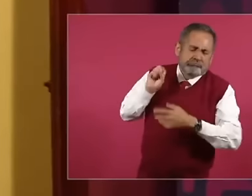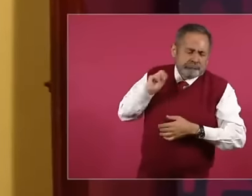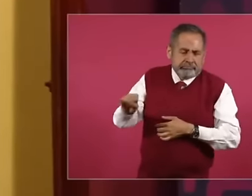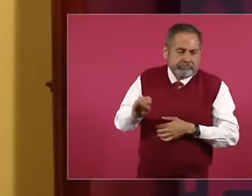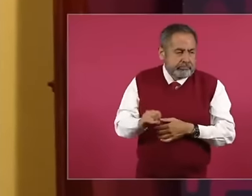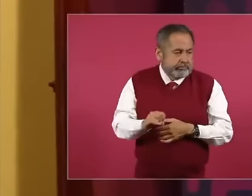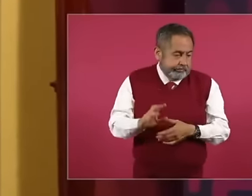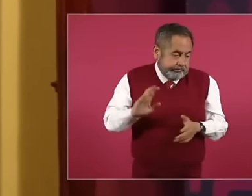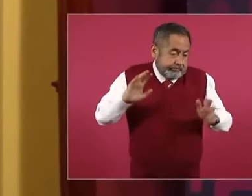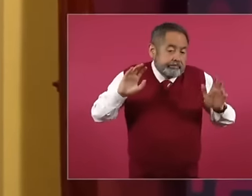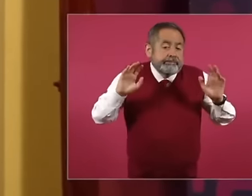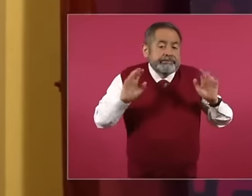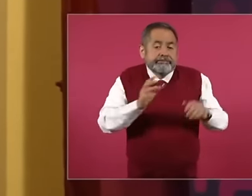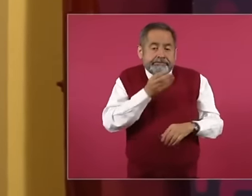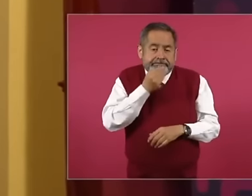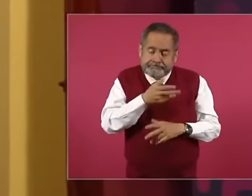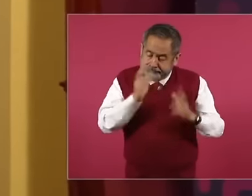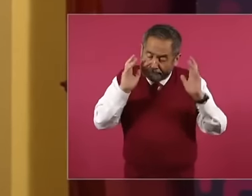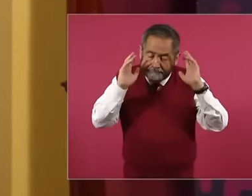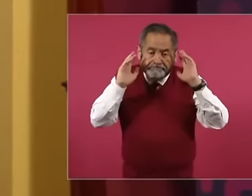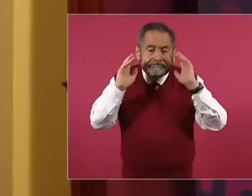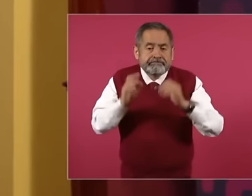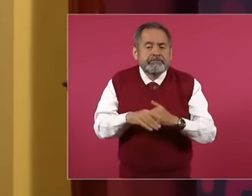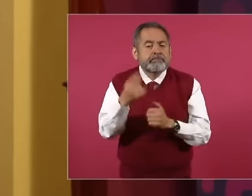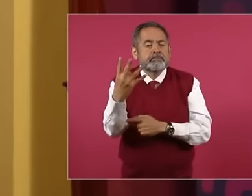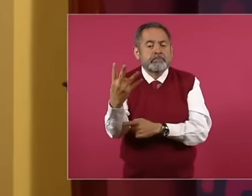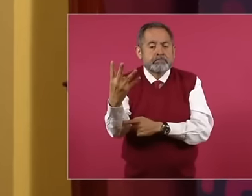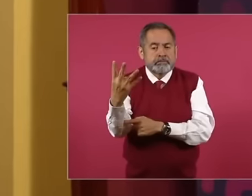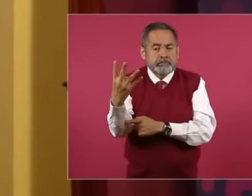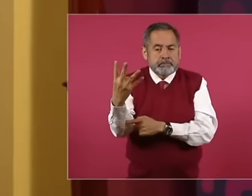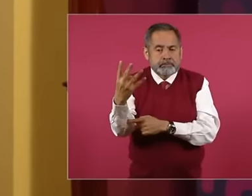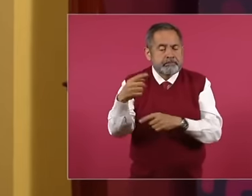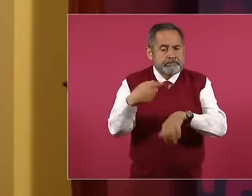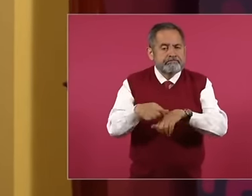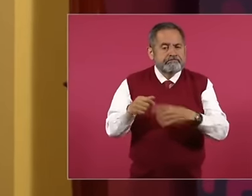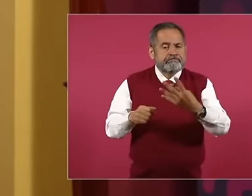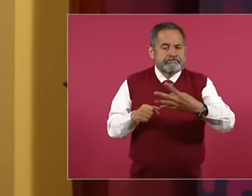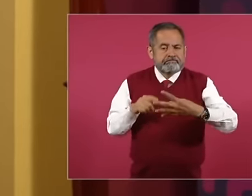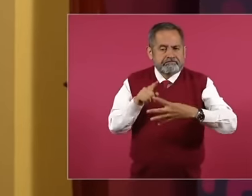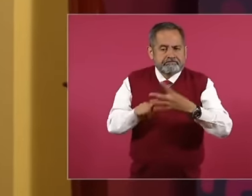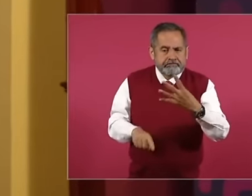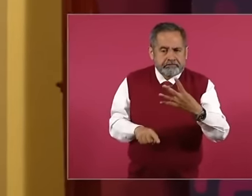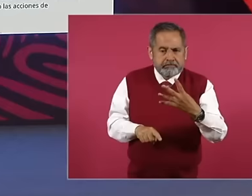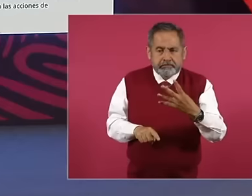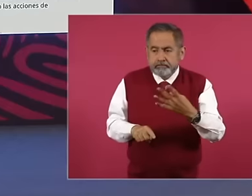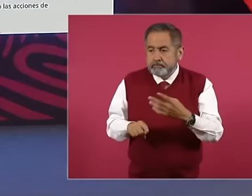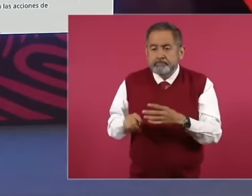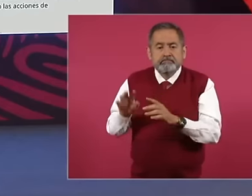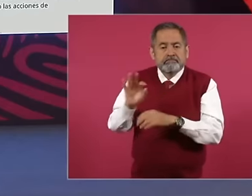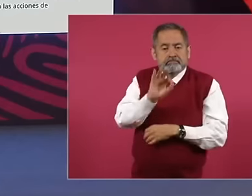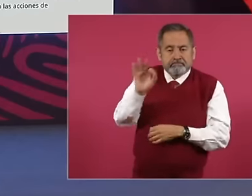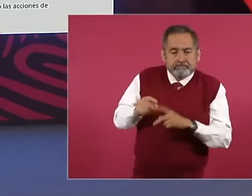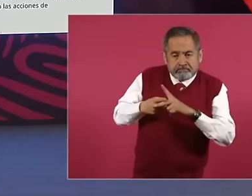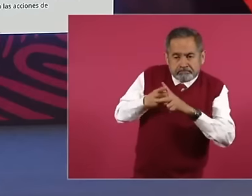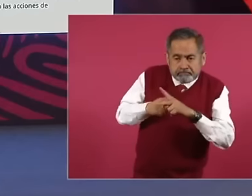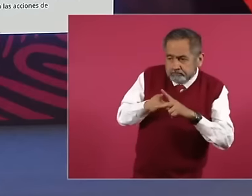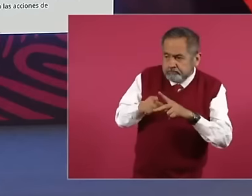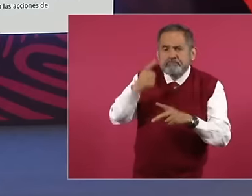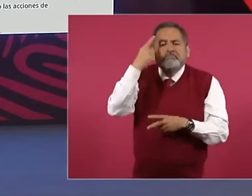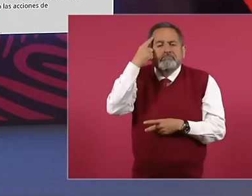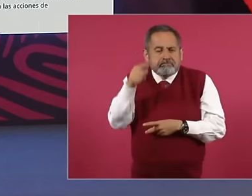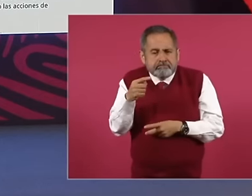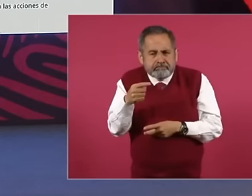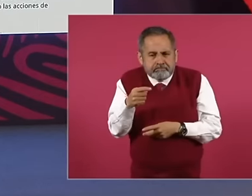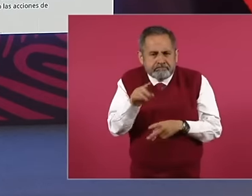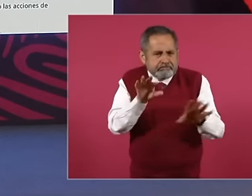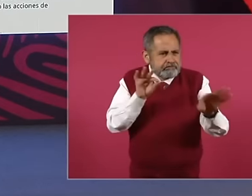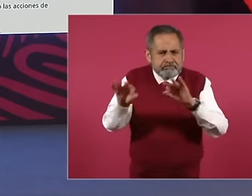four, proportional representation was created so that minorities are duly